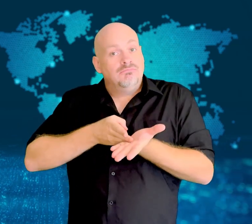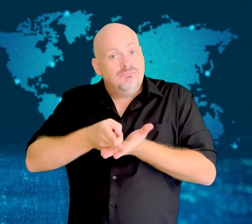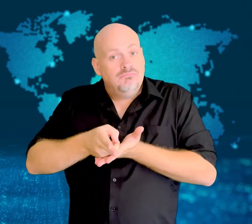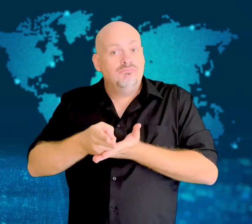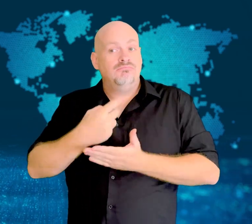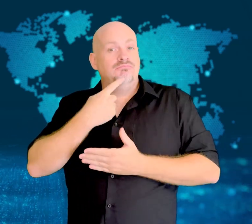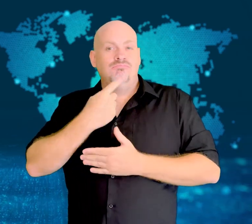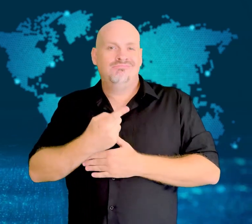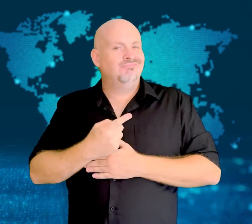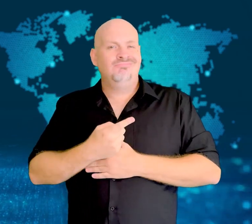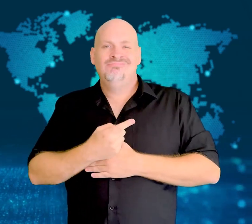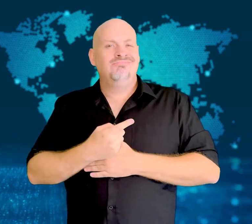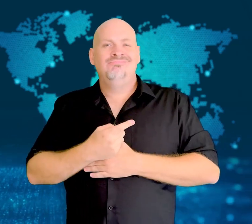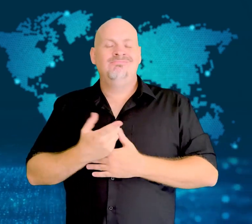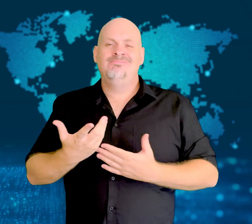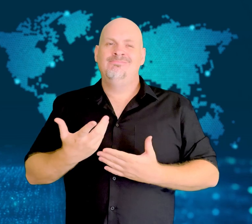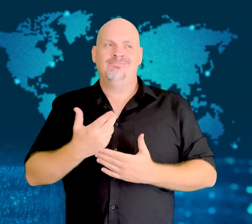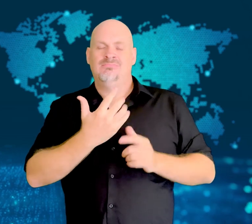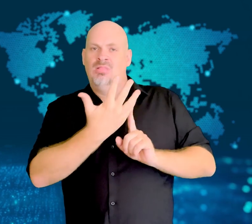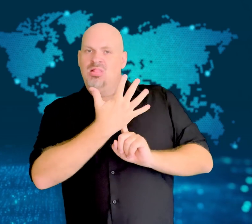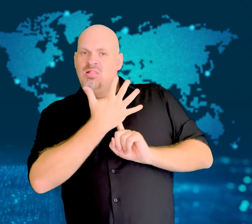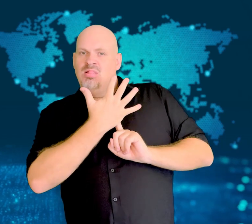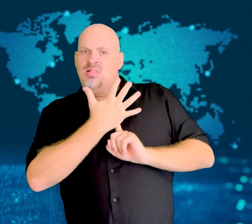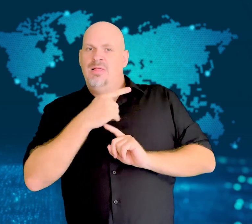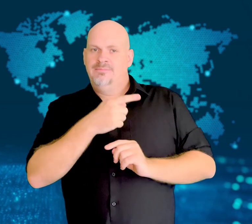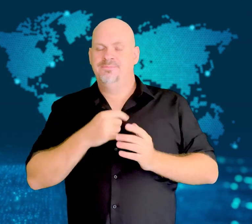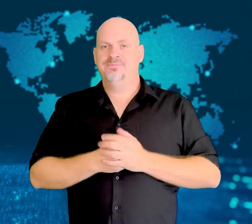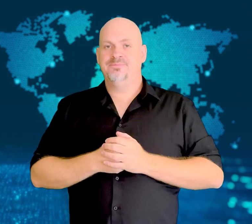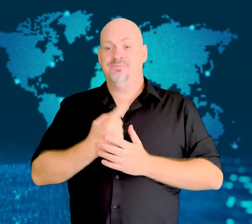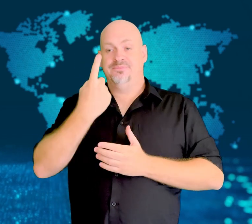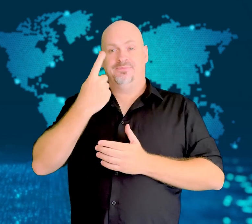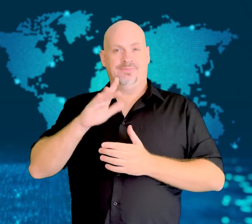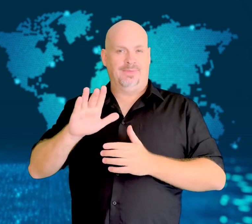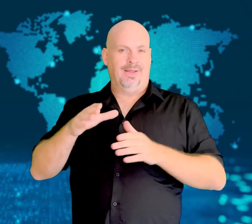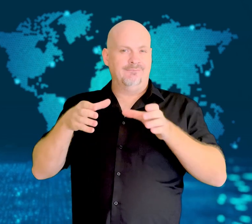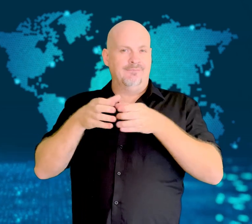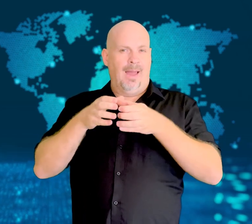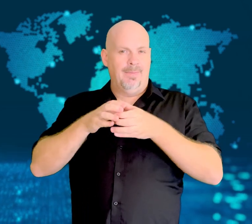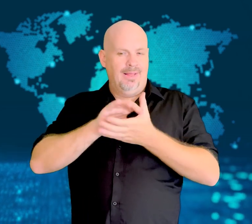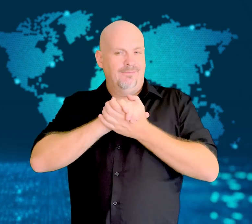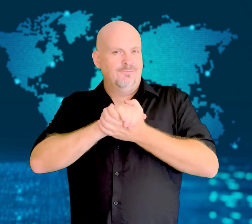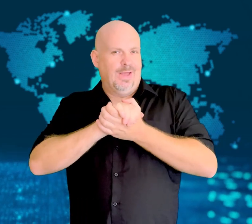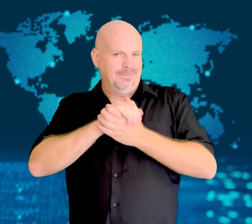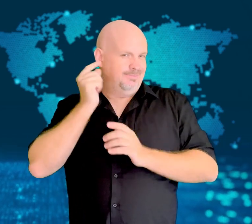burning her headscarf on Instagram, and that security agents had